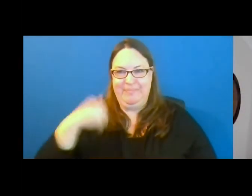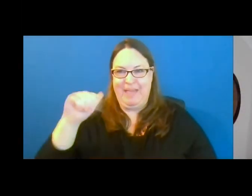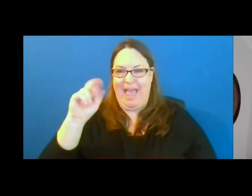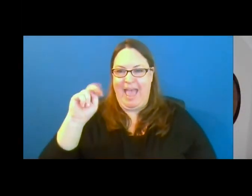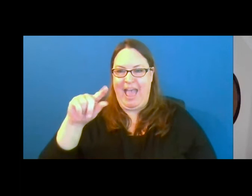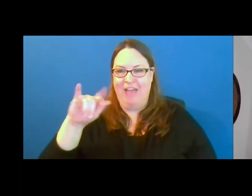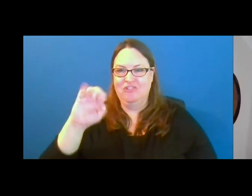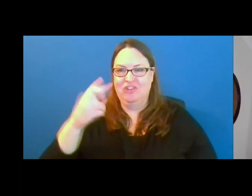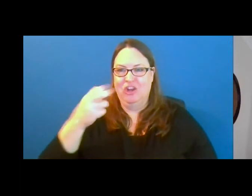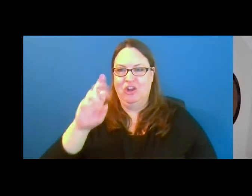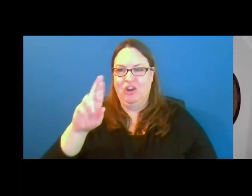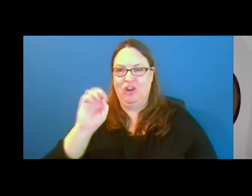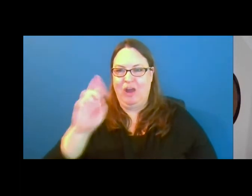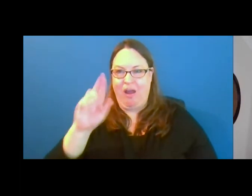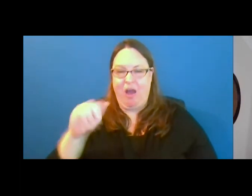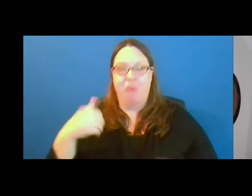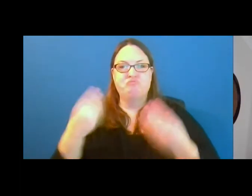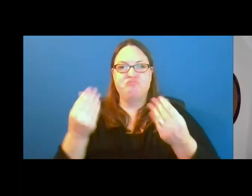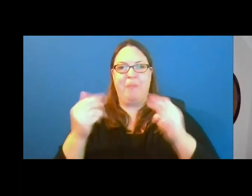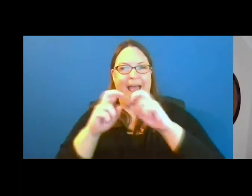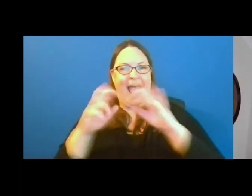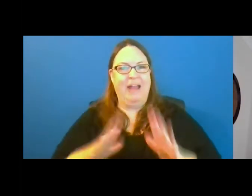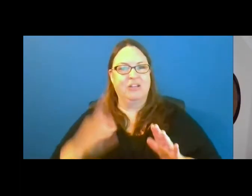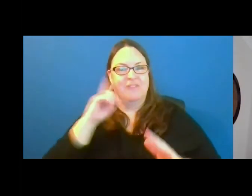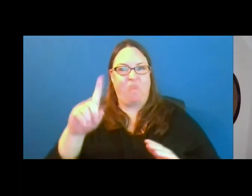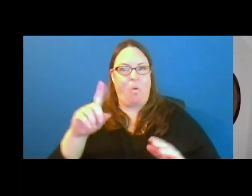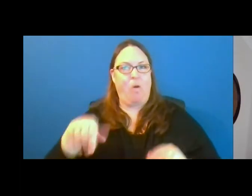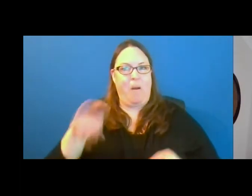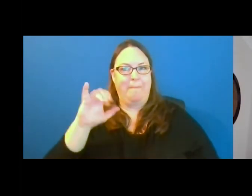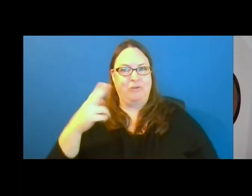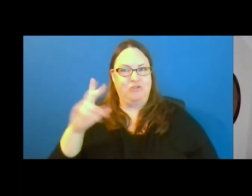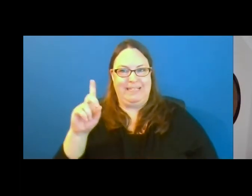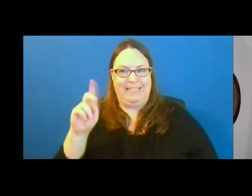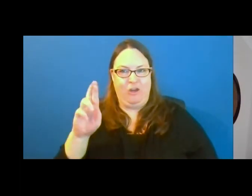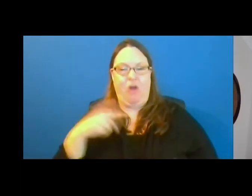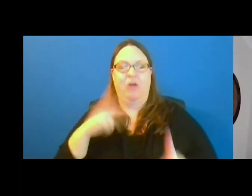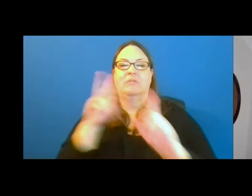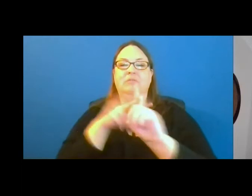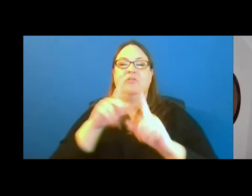I am a property analyst with the Michigan Department of Natural Resources, assigned to the Minerals Management Section.